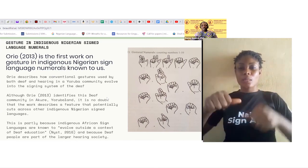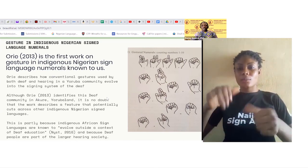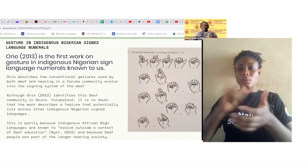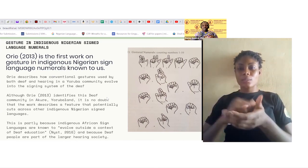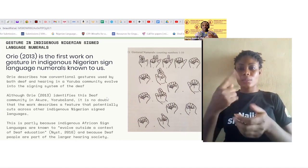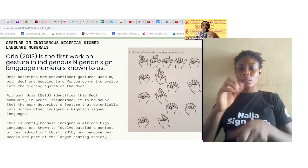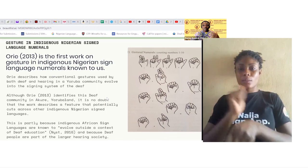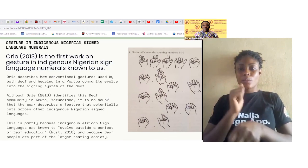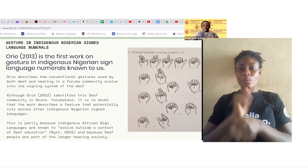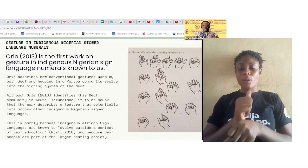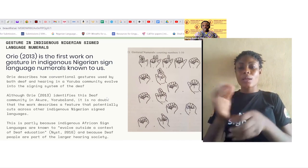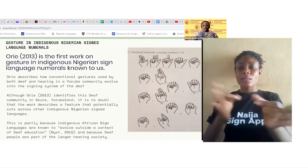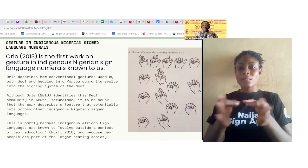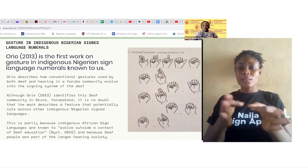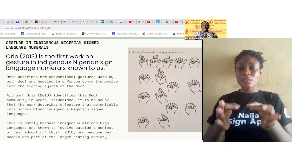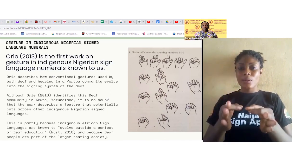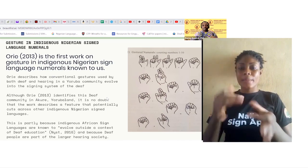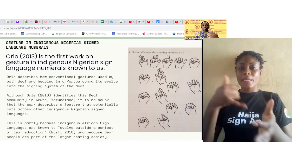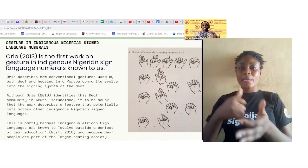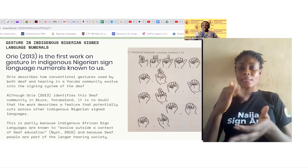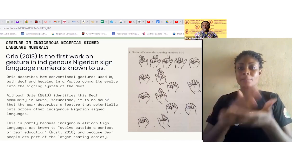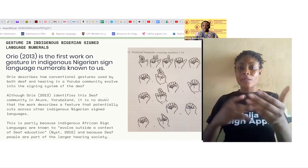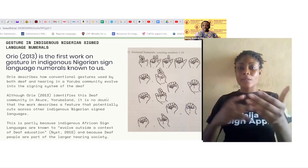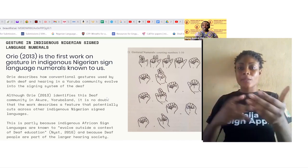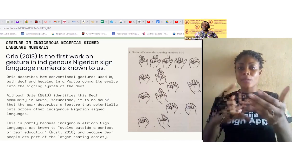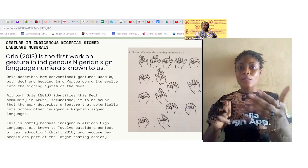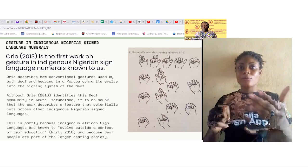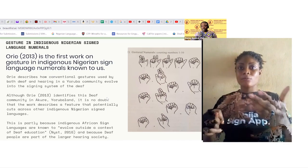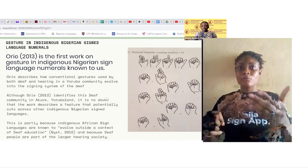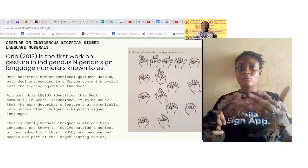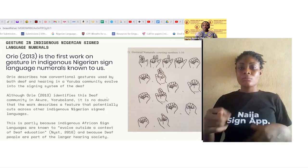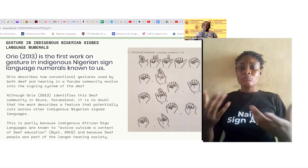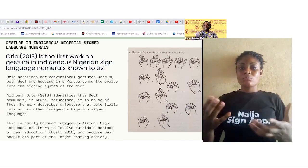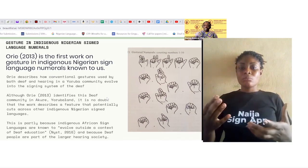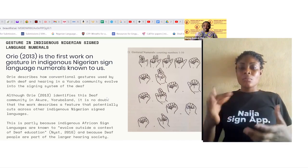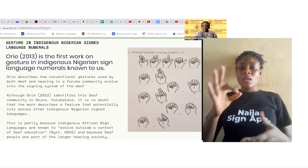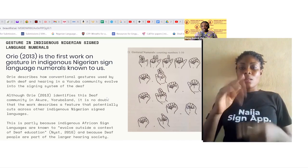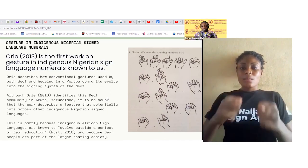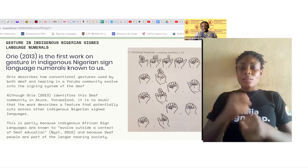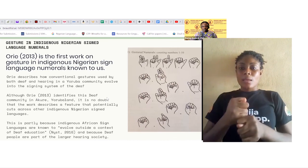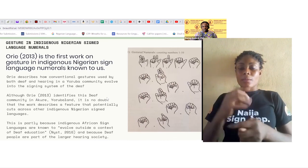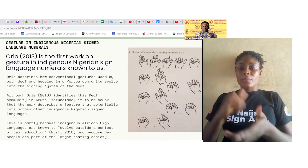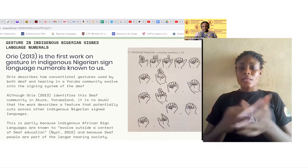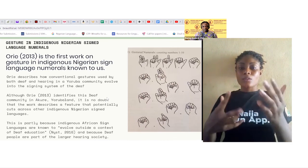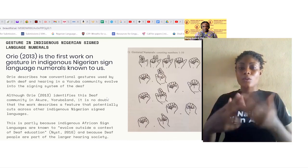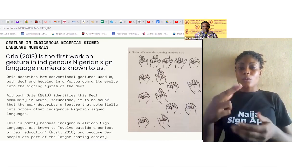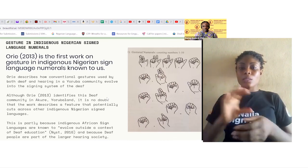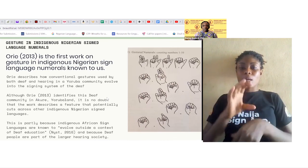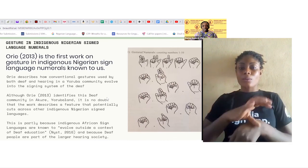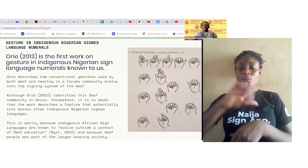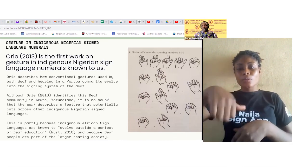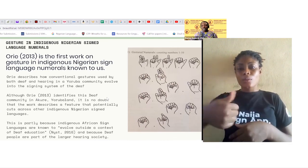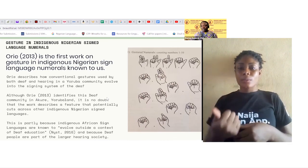is part of a feature that potentially cuts across other indigenous sign languages, so this is partly